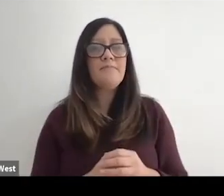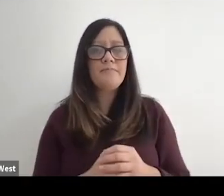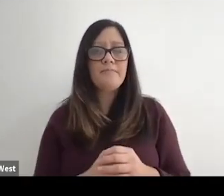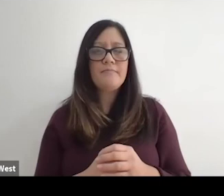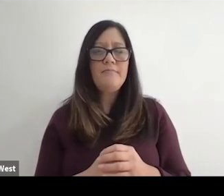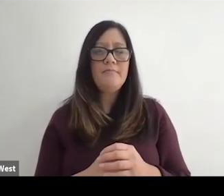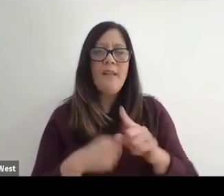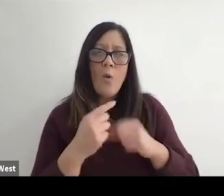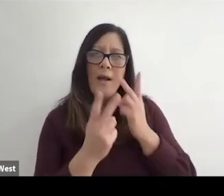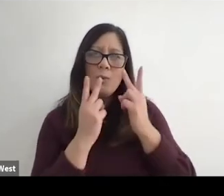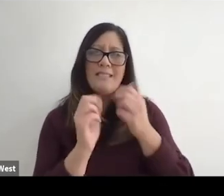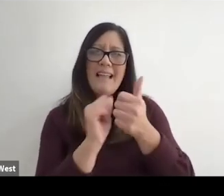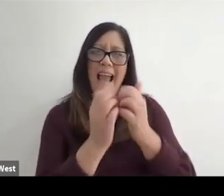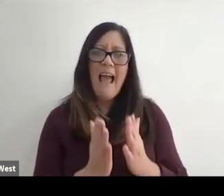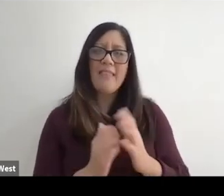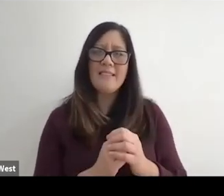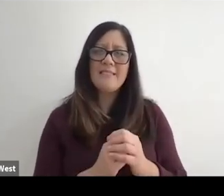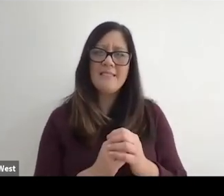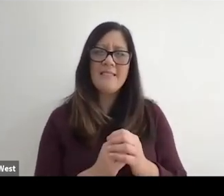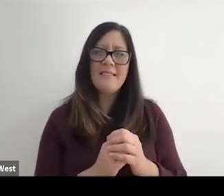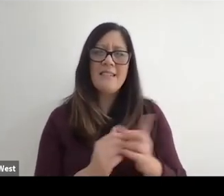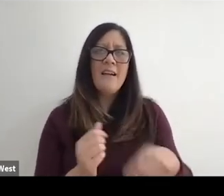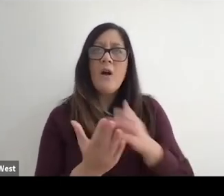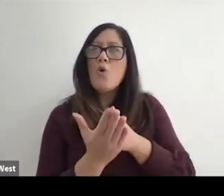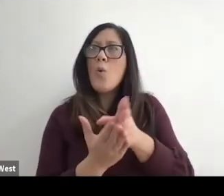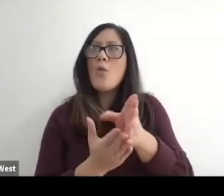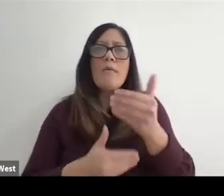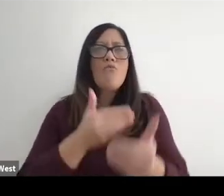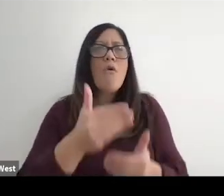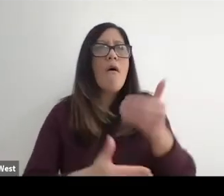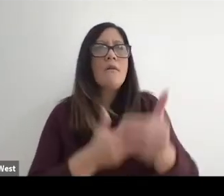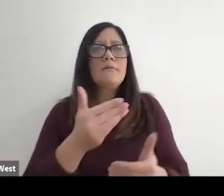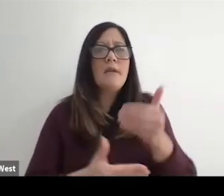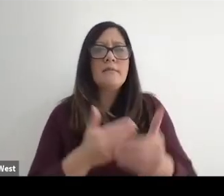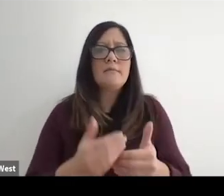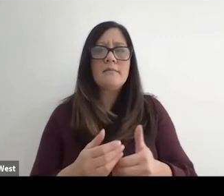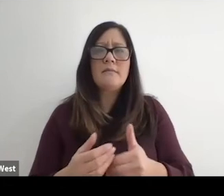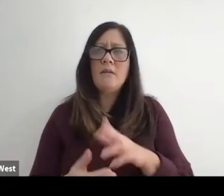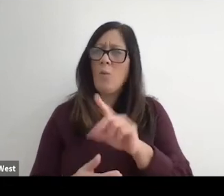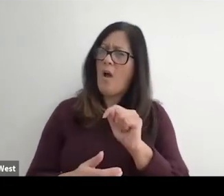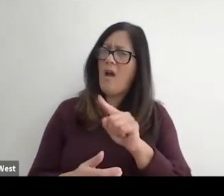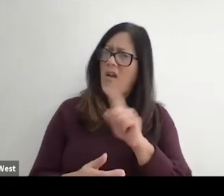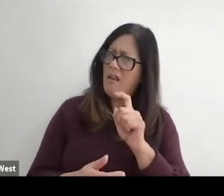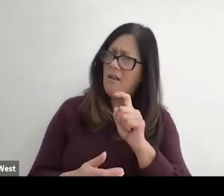When you see these athletes, I think it's we go through this process of what to wow.